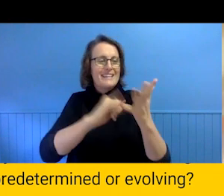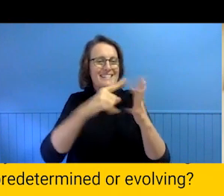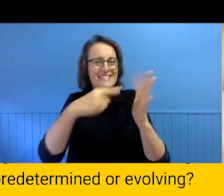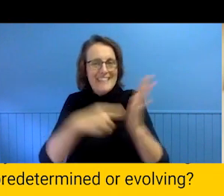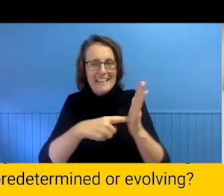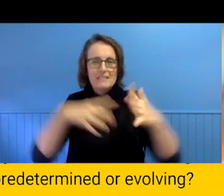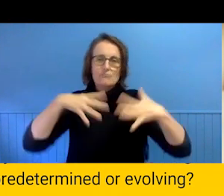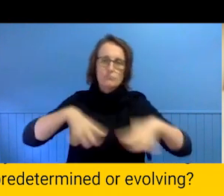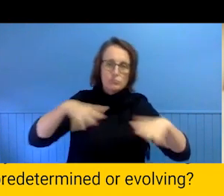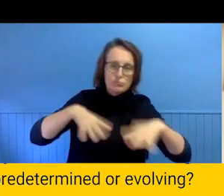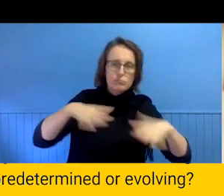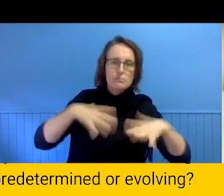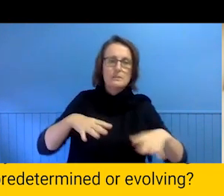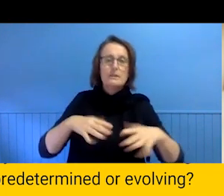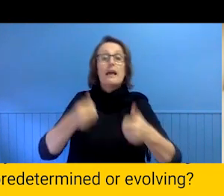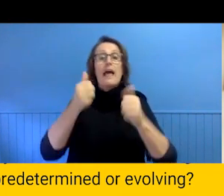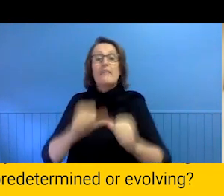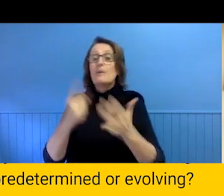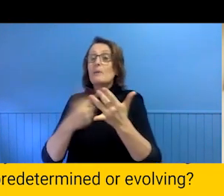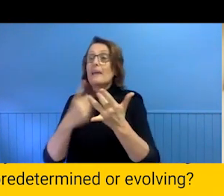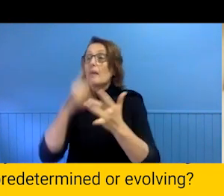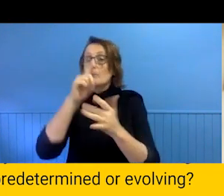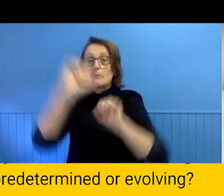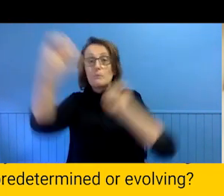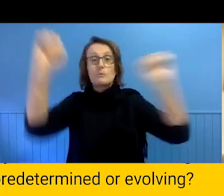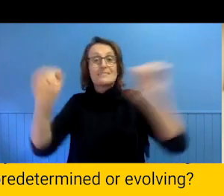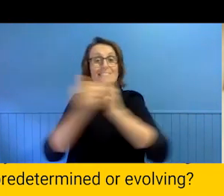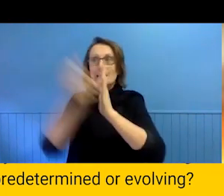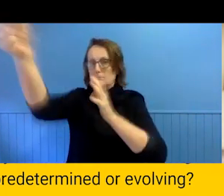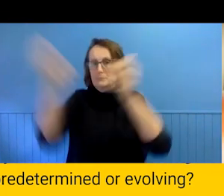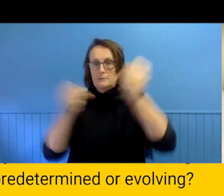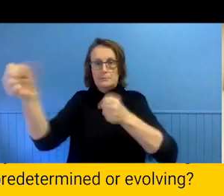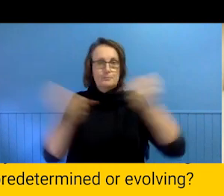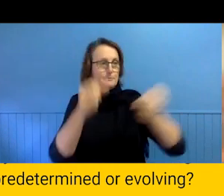collaborators for specific skills and of course the three of us worked